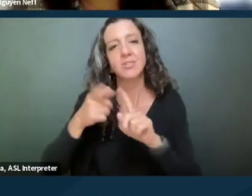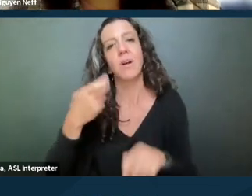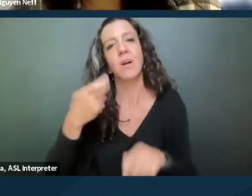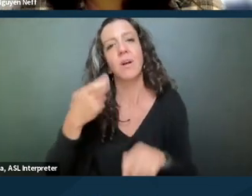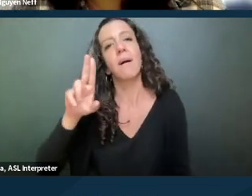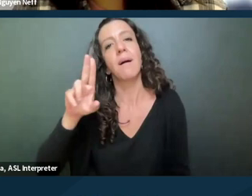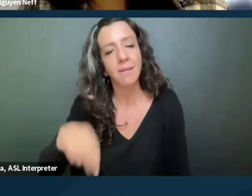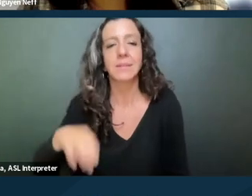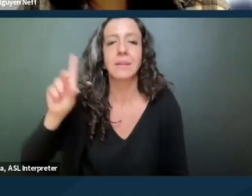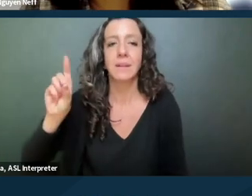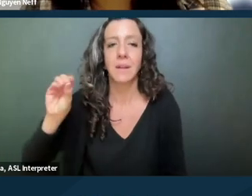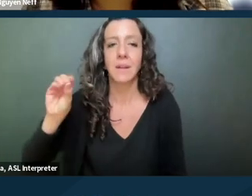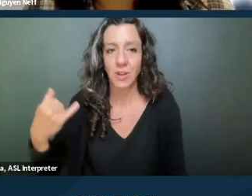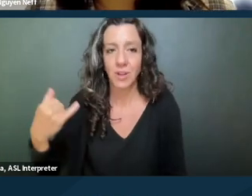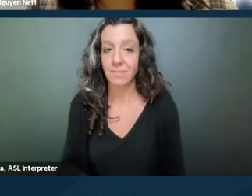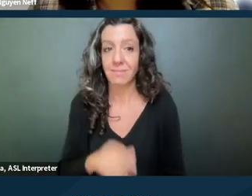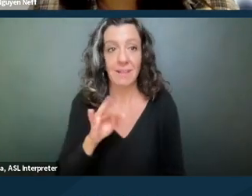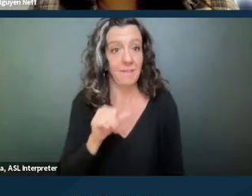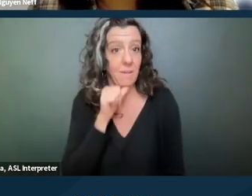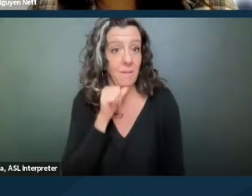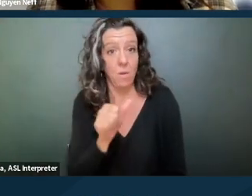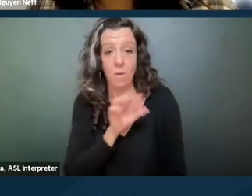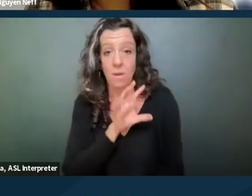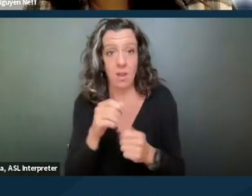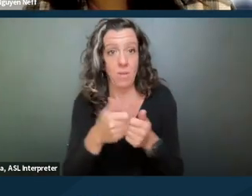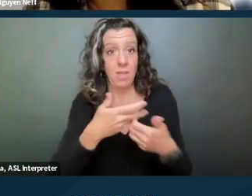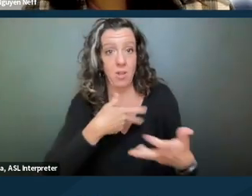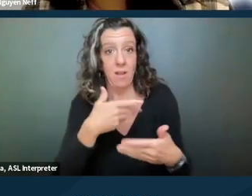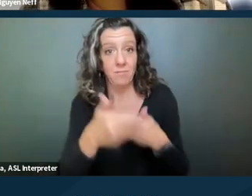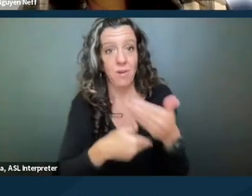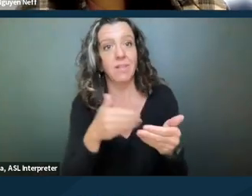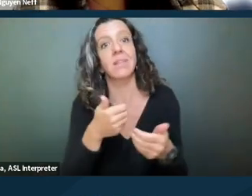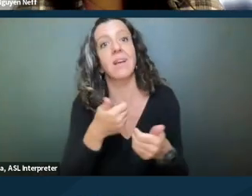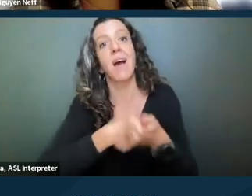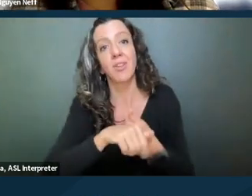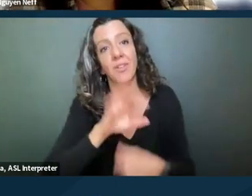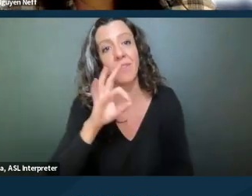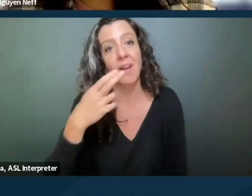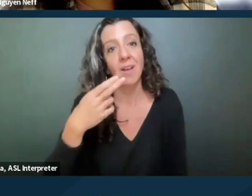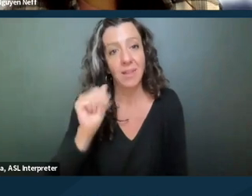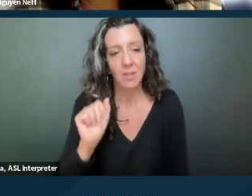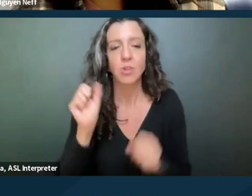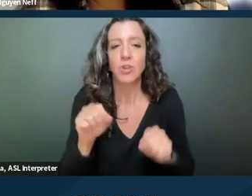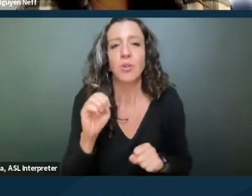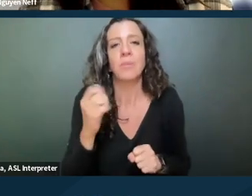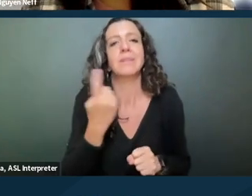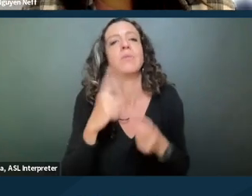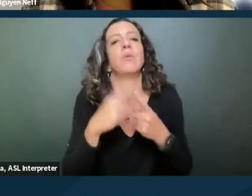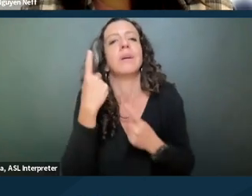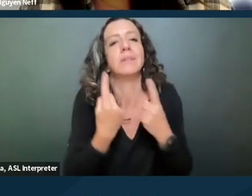and the failure to engage in the interactive process under the Fair Housing Act could be a factor to consider on whether or not